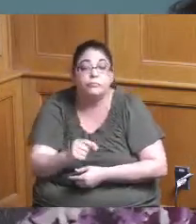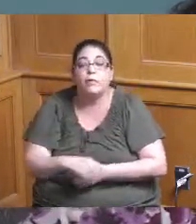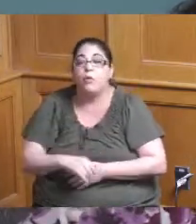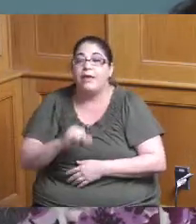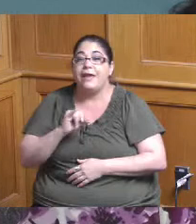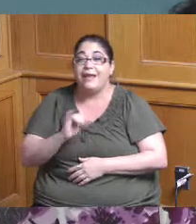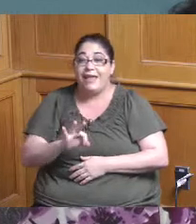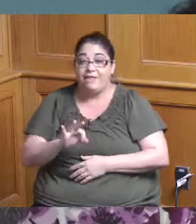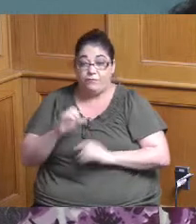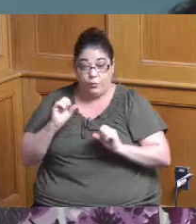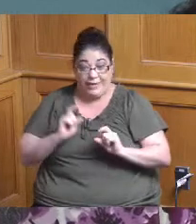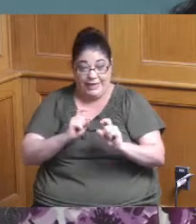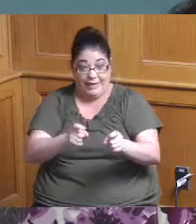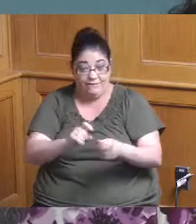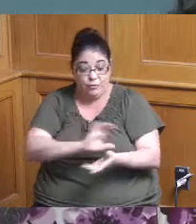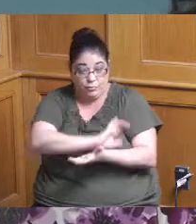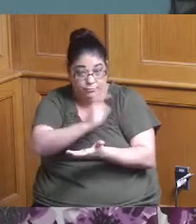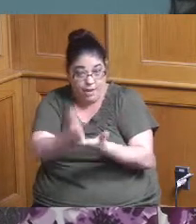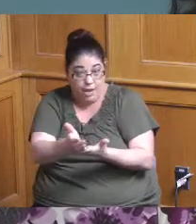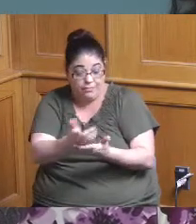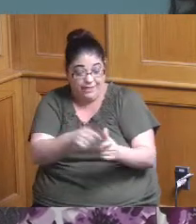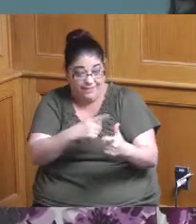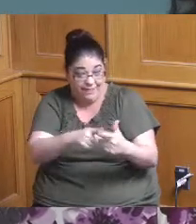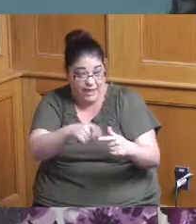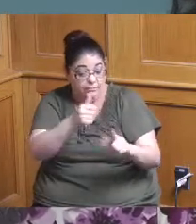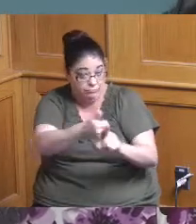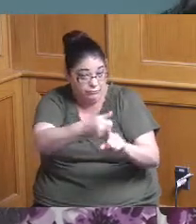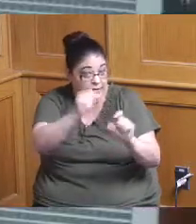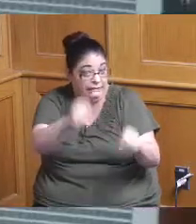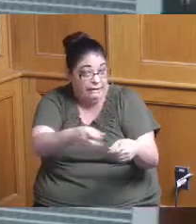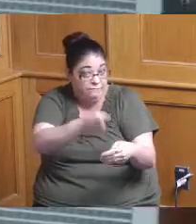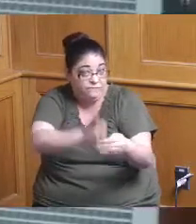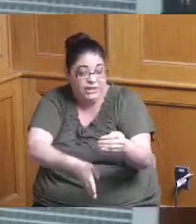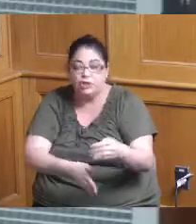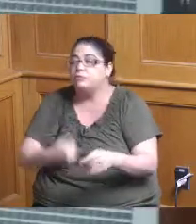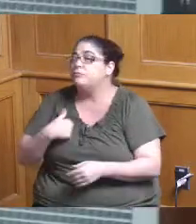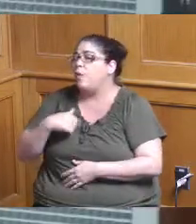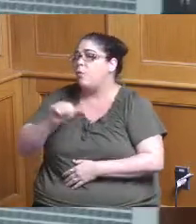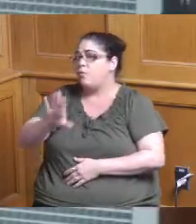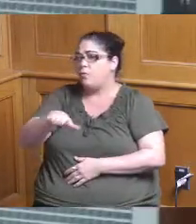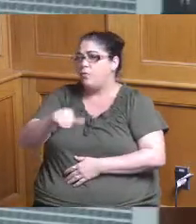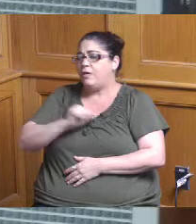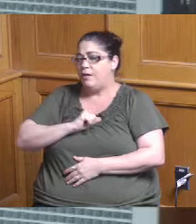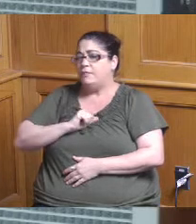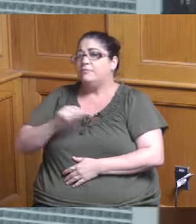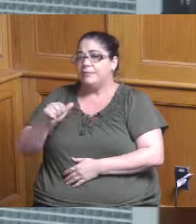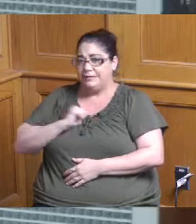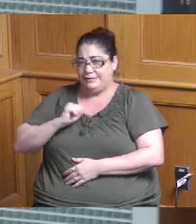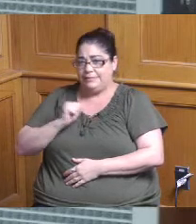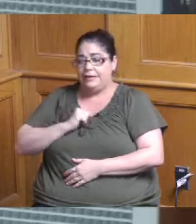finish the project I I followed up with all of the applicants that were recommending partial